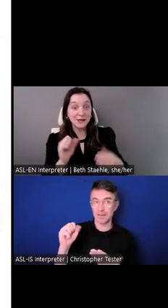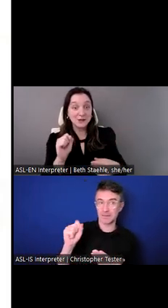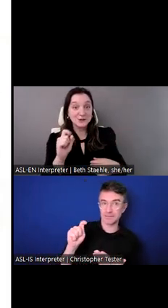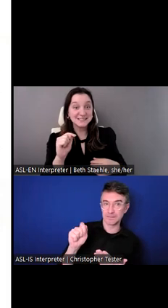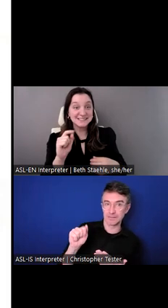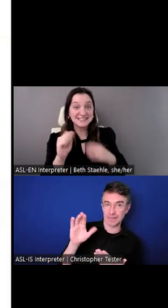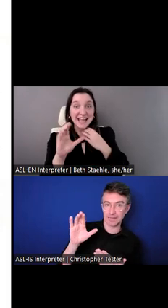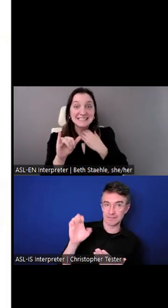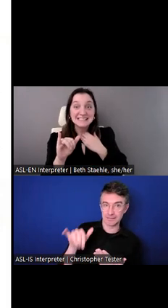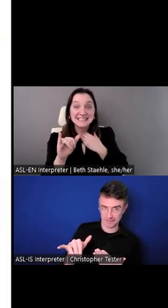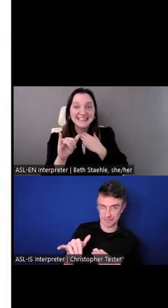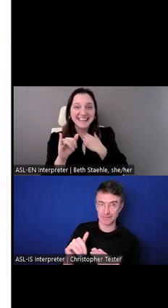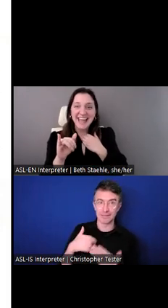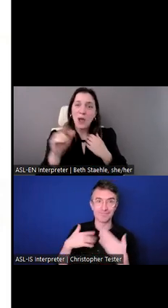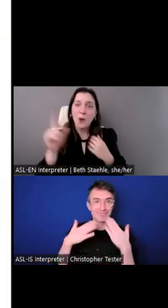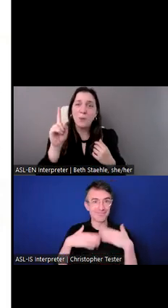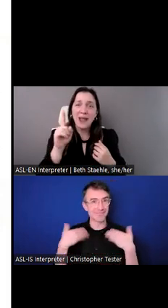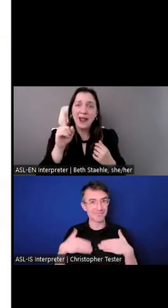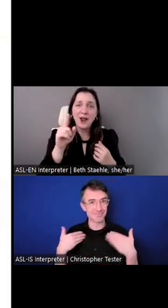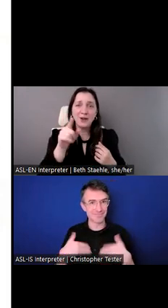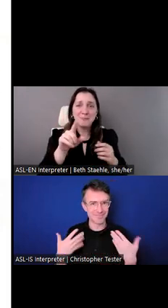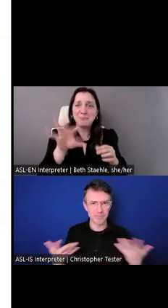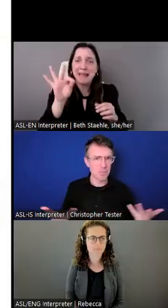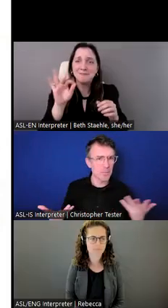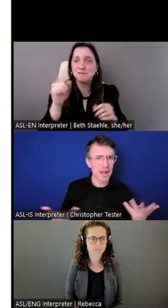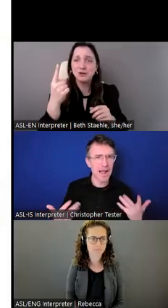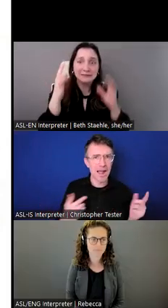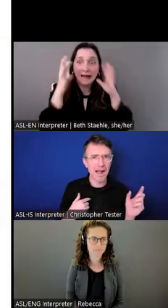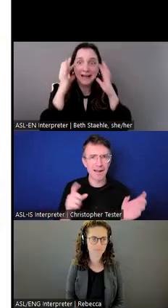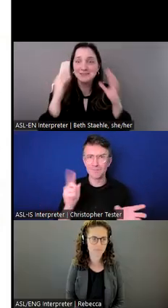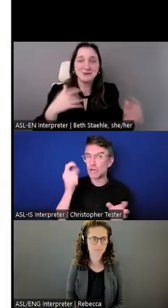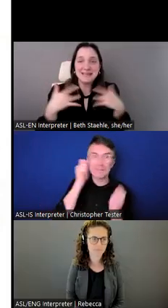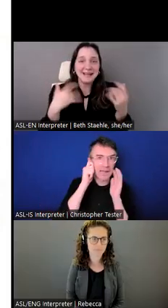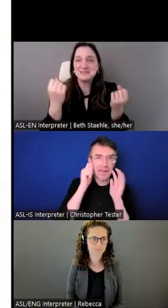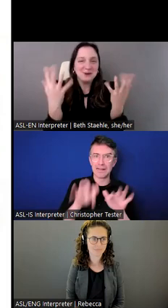They sound so amazing and I appreciate CIEE being part of this.